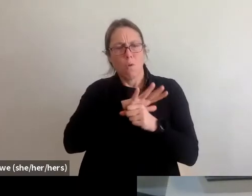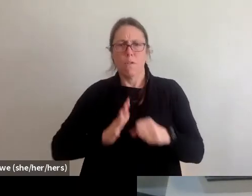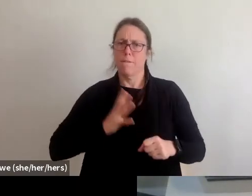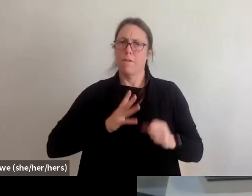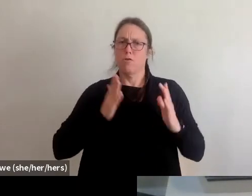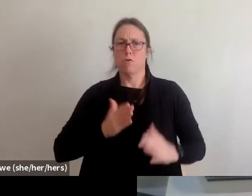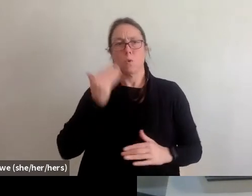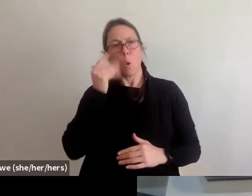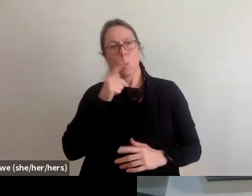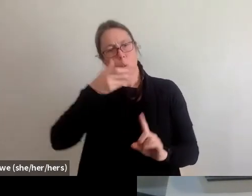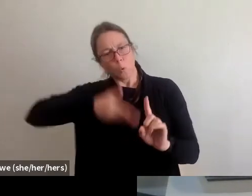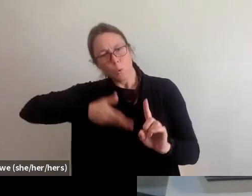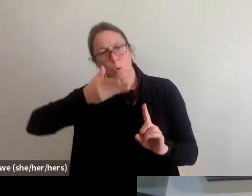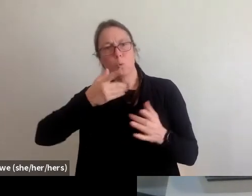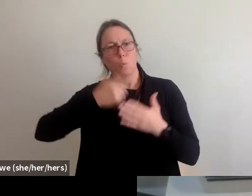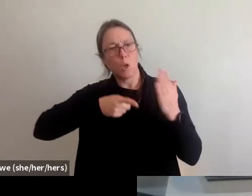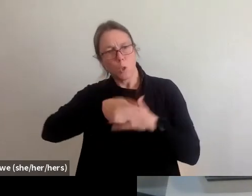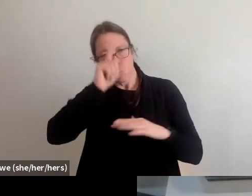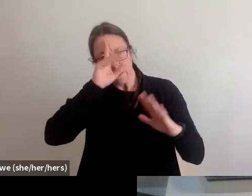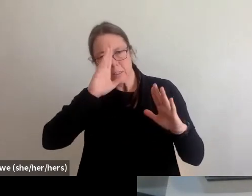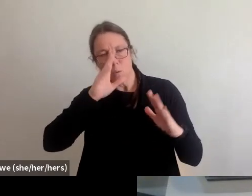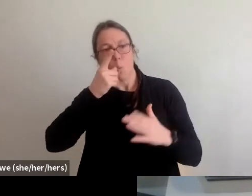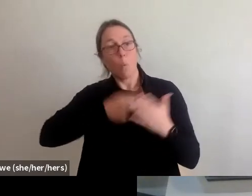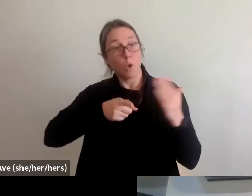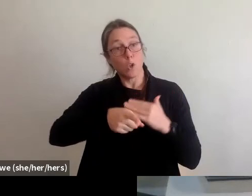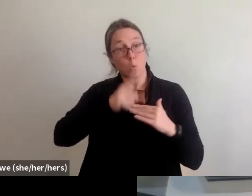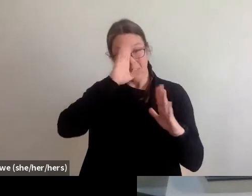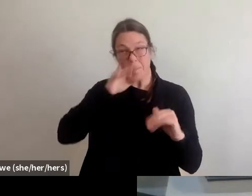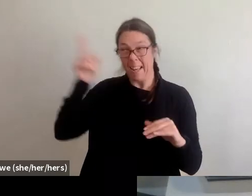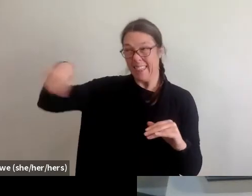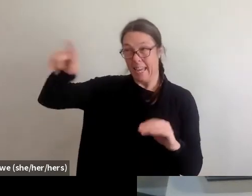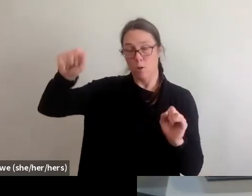and what you're expecting of them when disaster strikes can be so important.